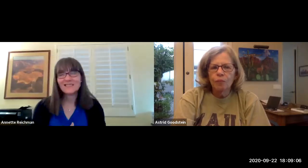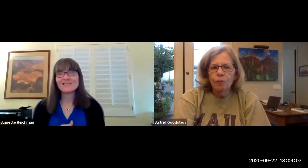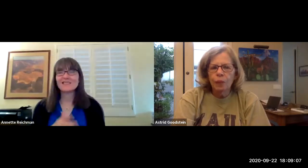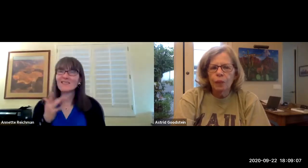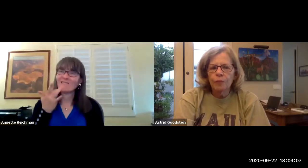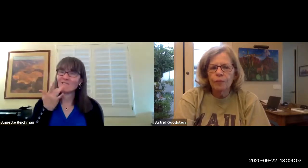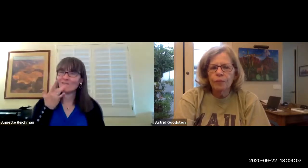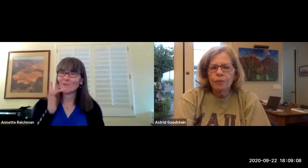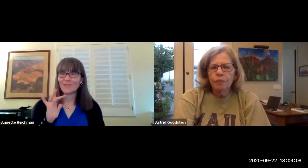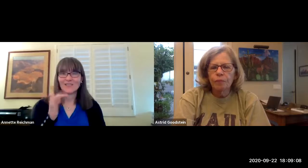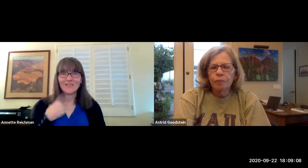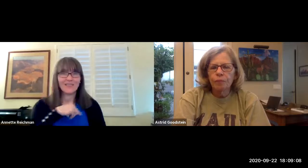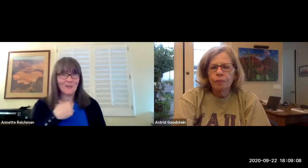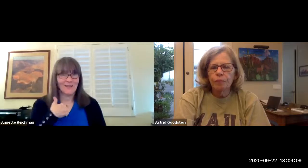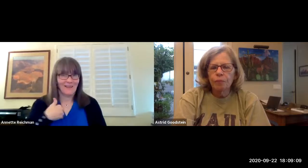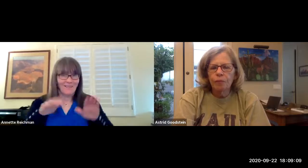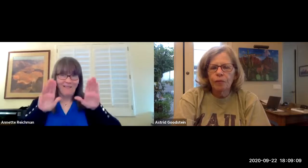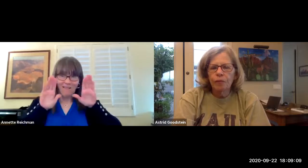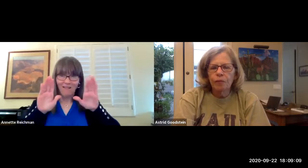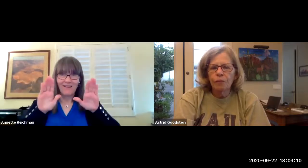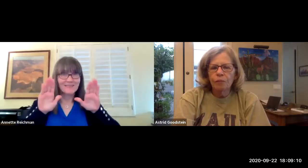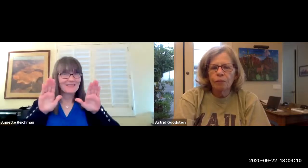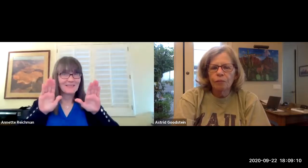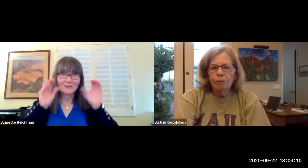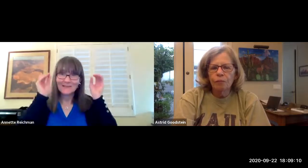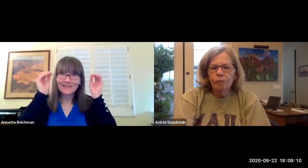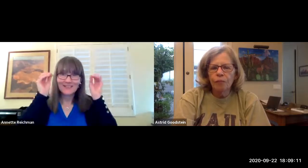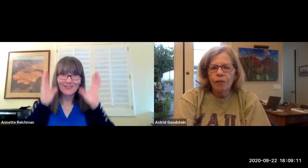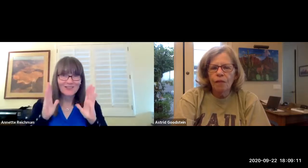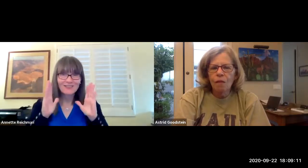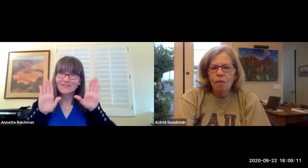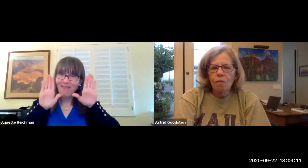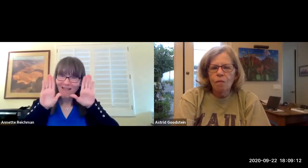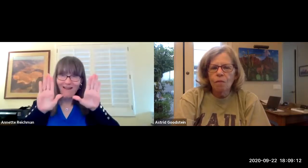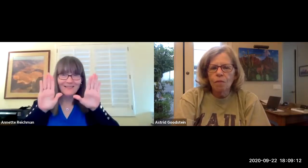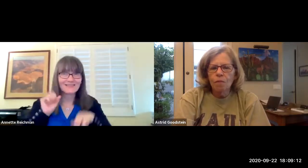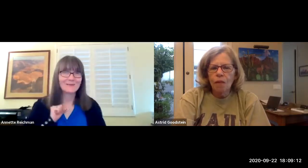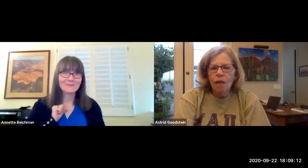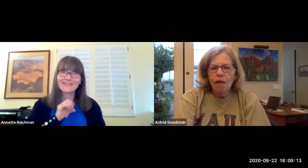and the other